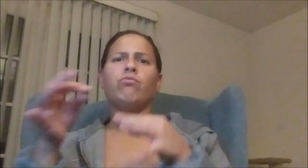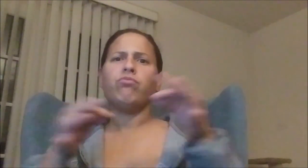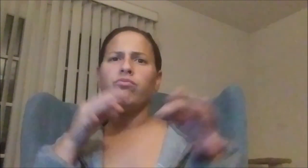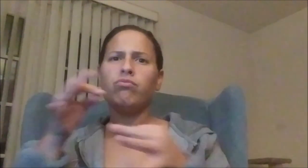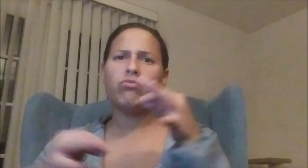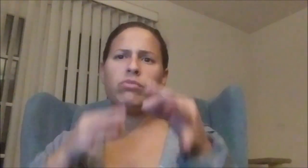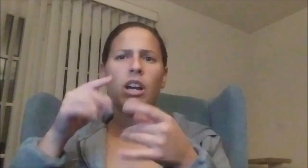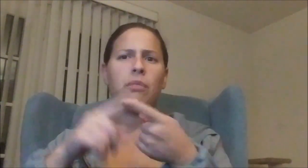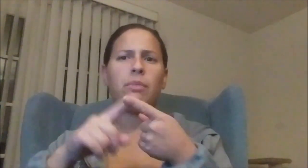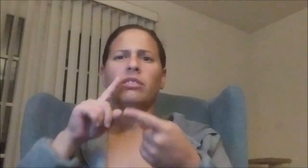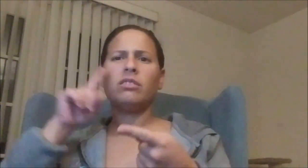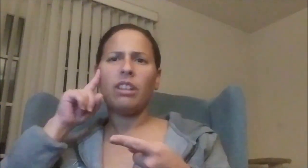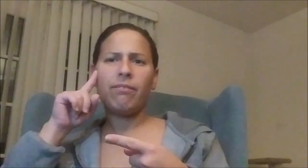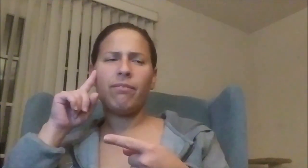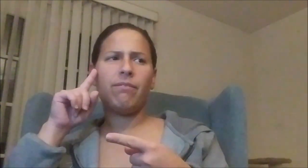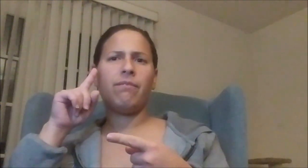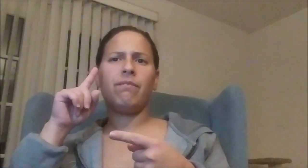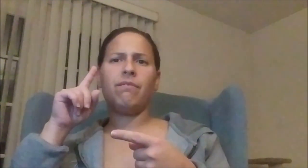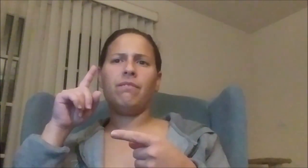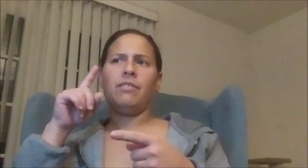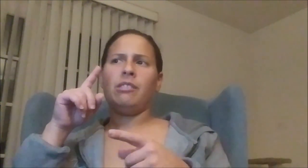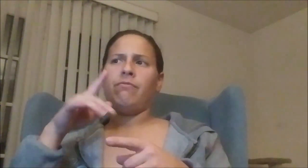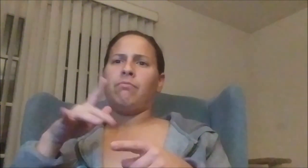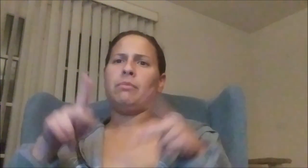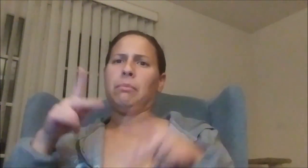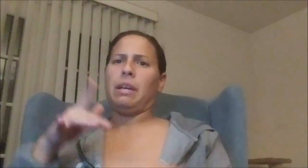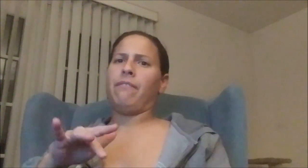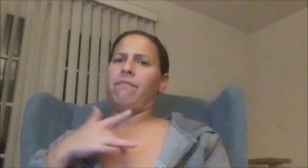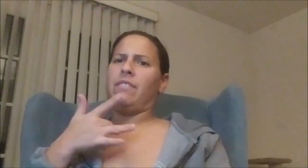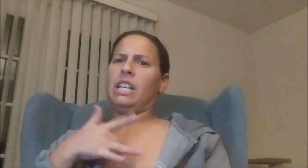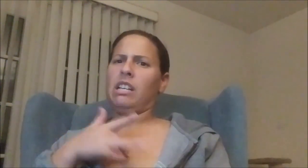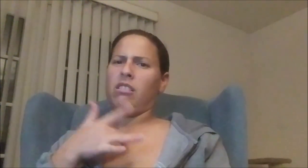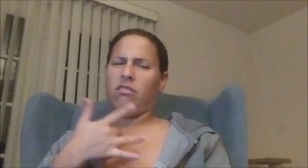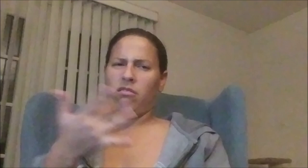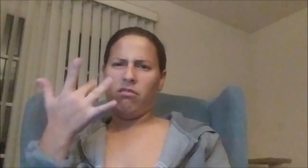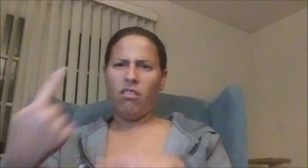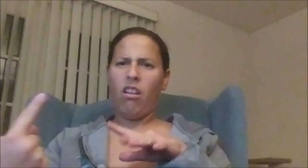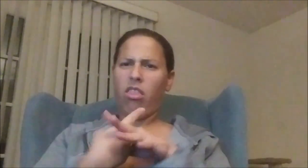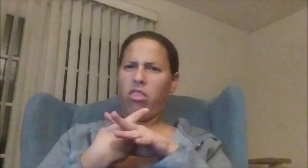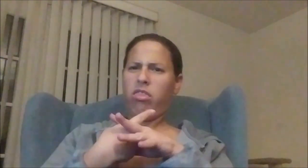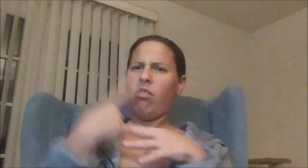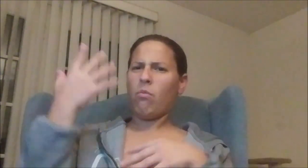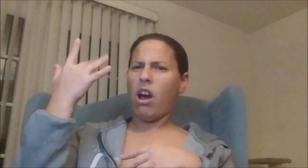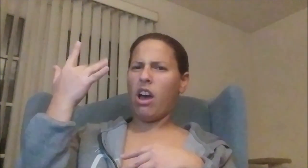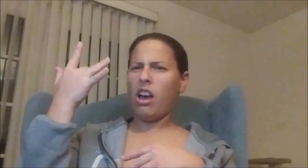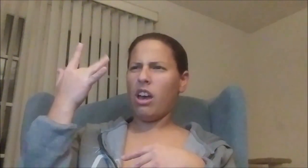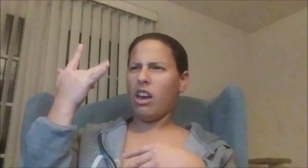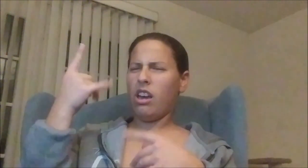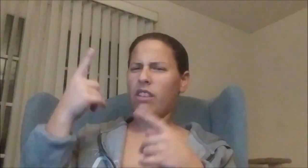And, explained about deaf feelings Some hearing people offended to deaf person's feelings